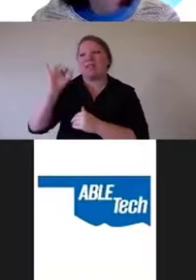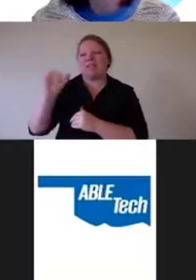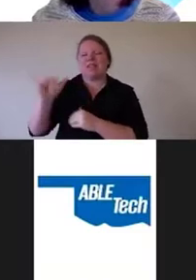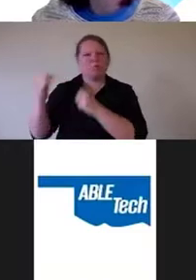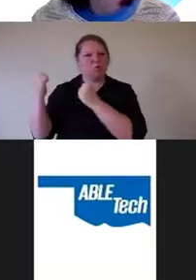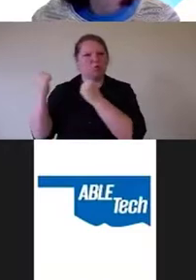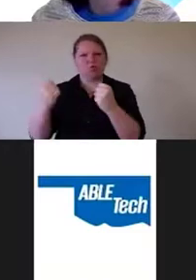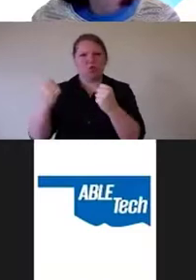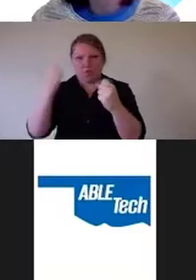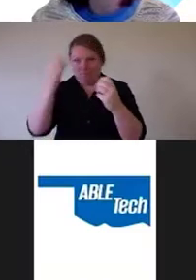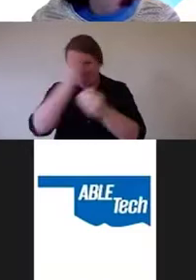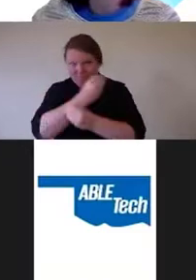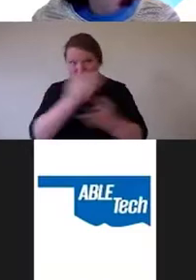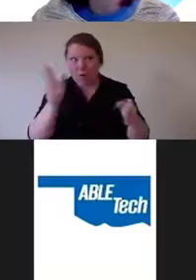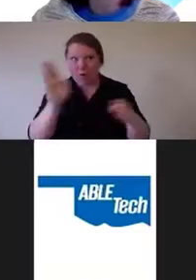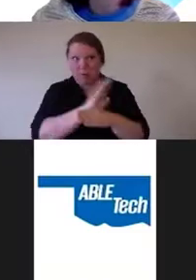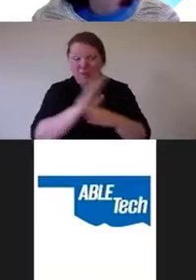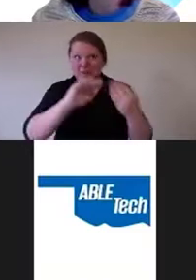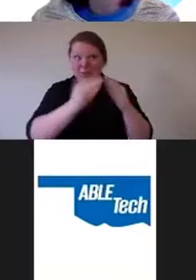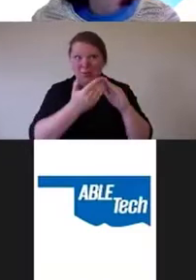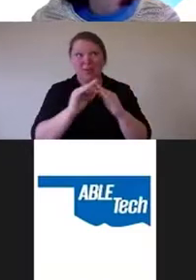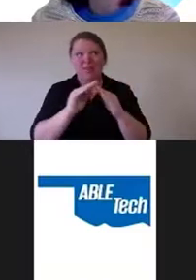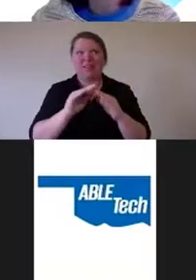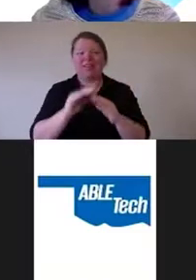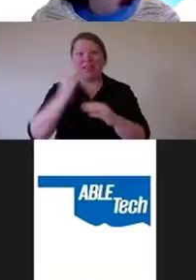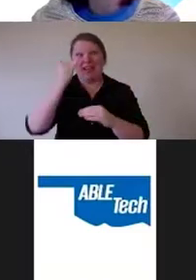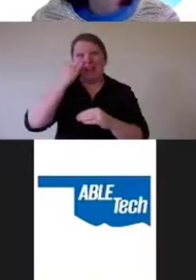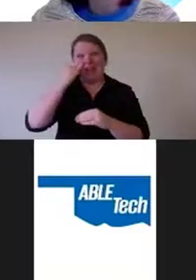that overlays are not gonna get you out of accessability lawsuits.